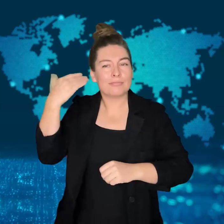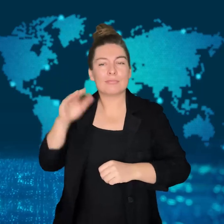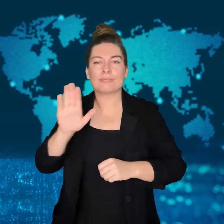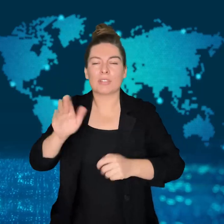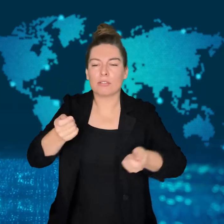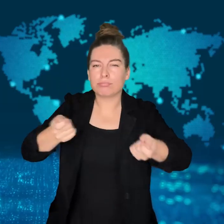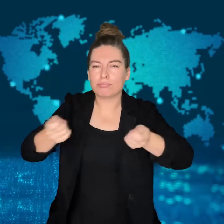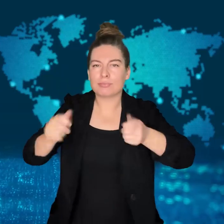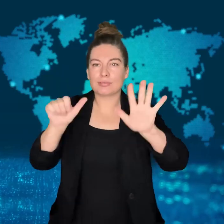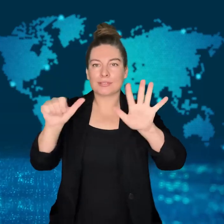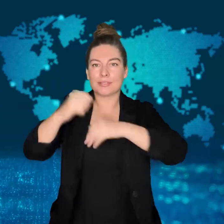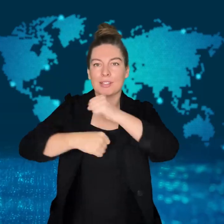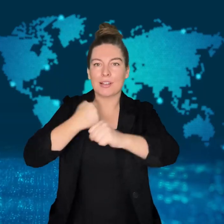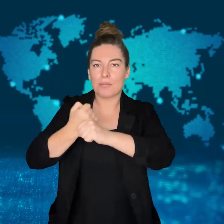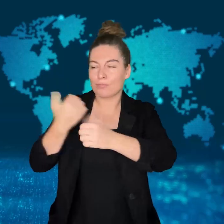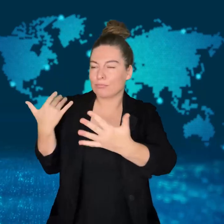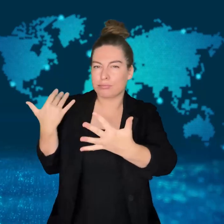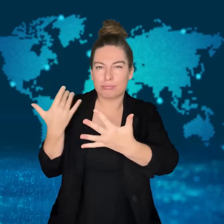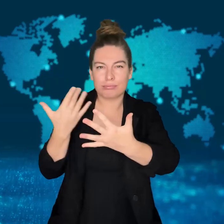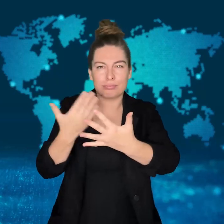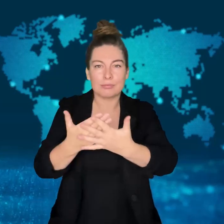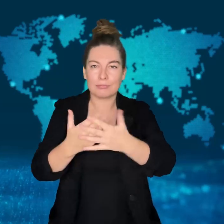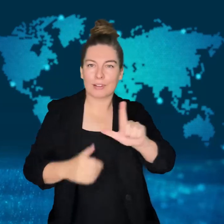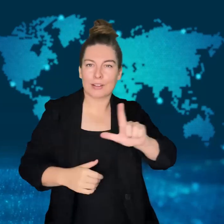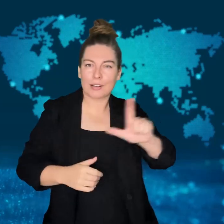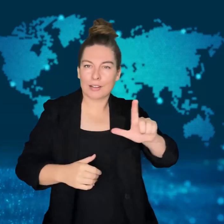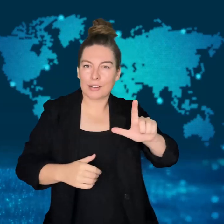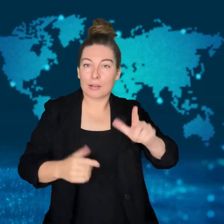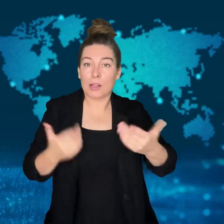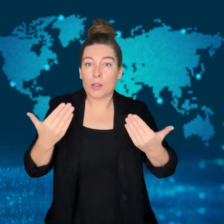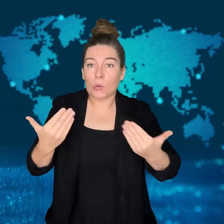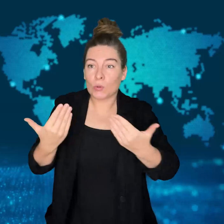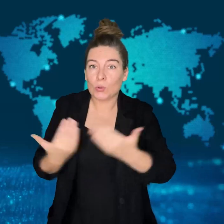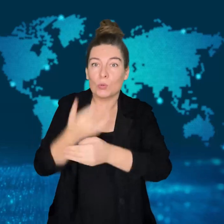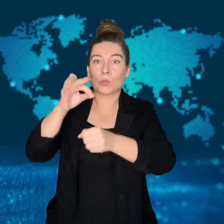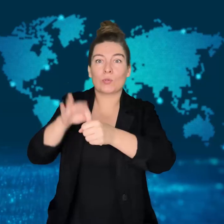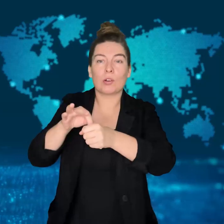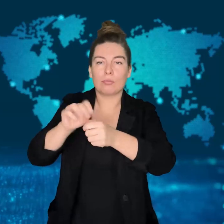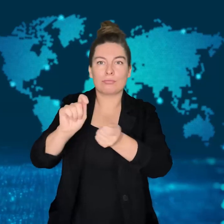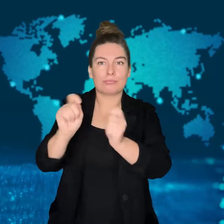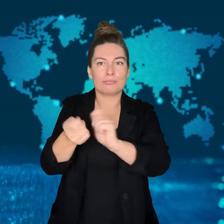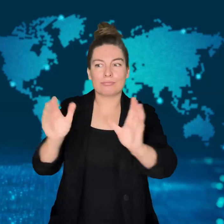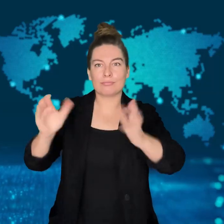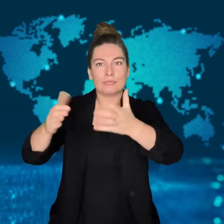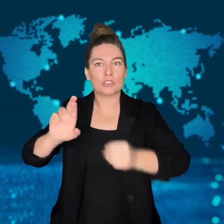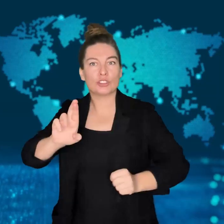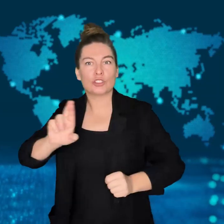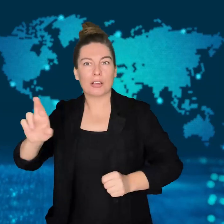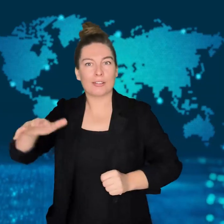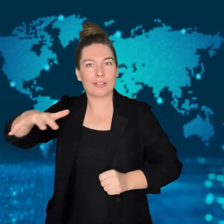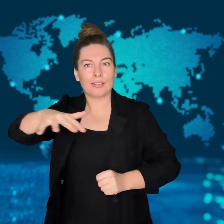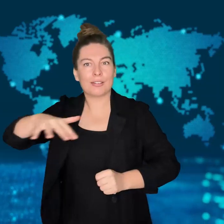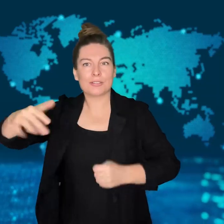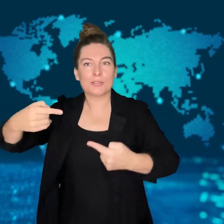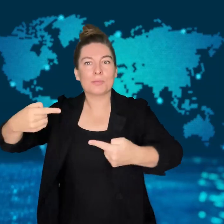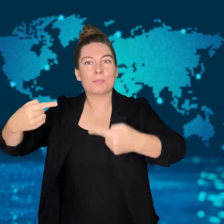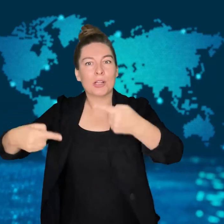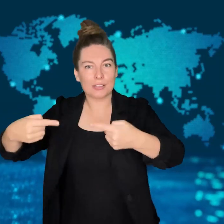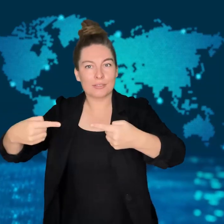The country's center-left government was replaced this week by